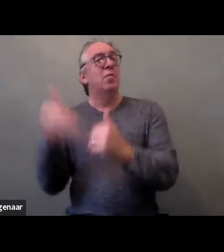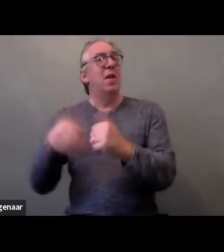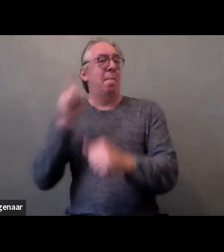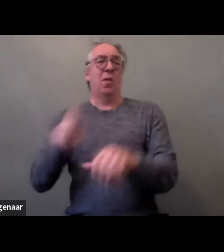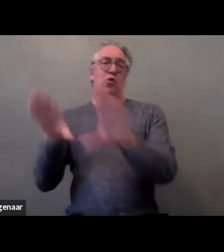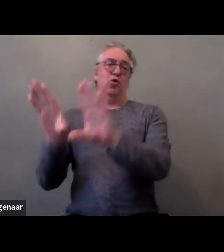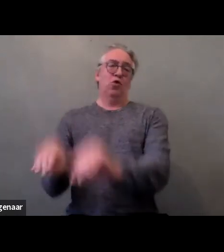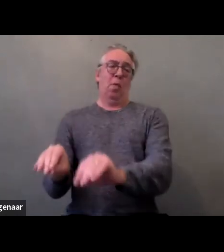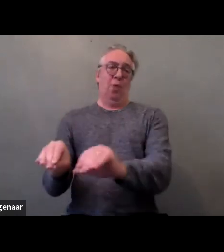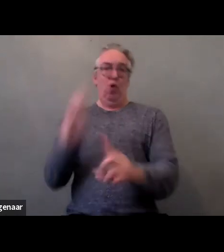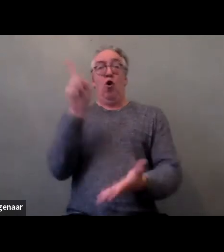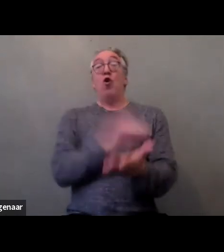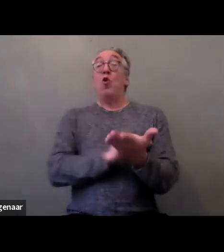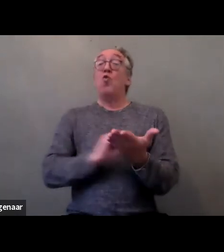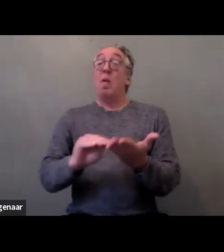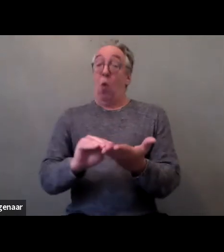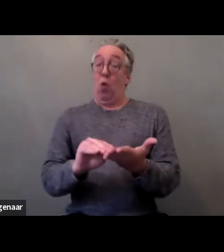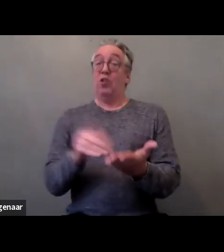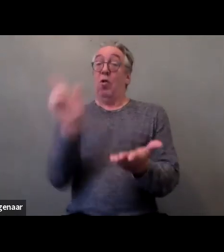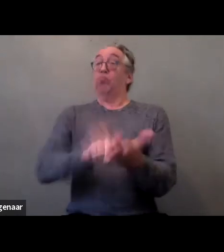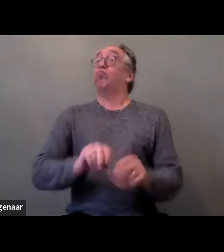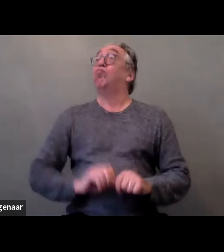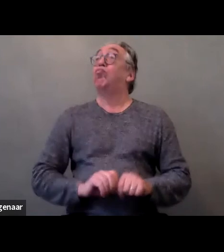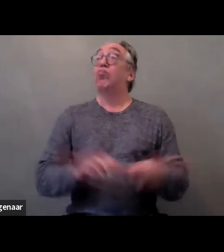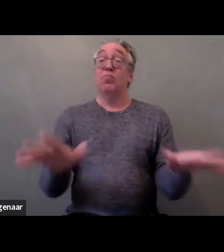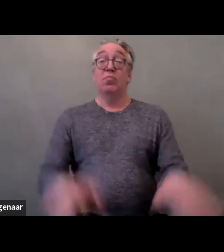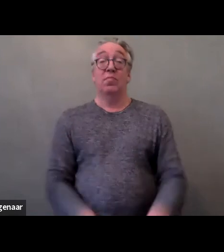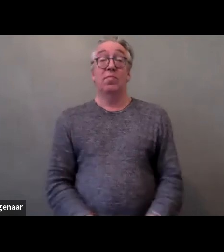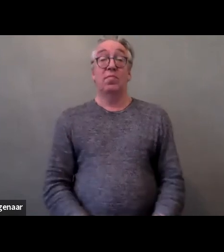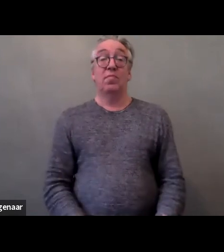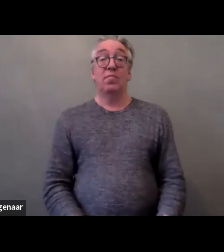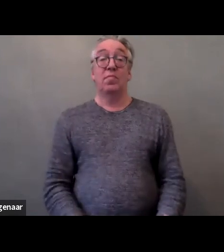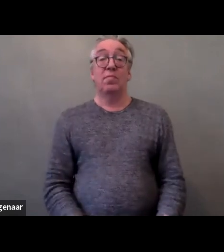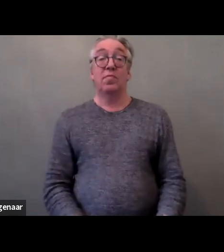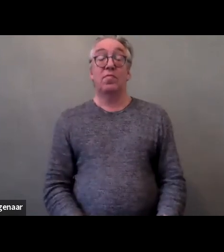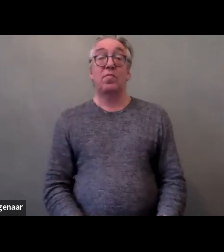which reveals one of the system problems is the lack of transparency